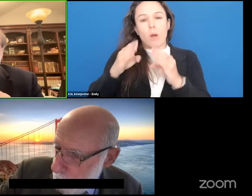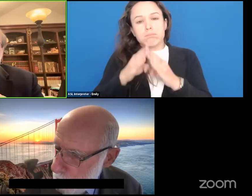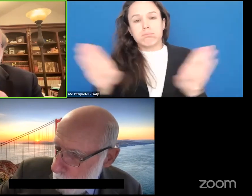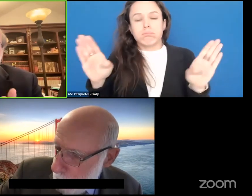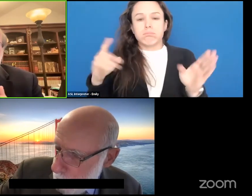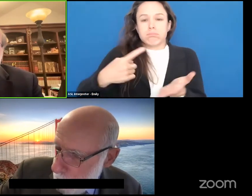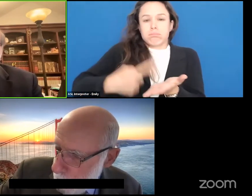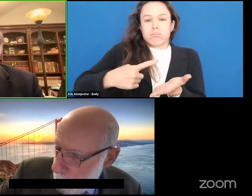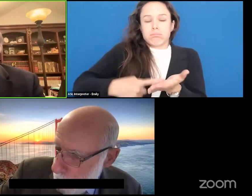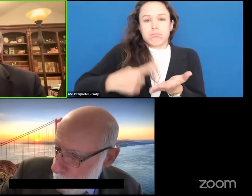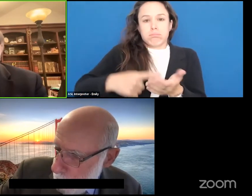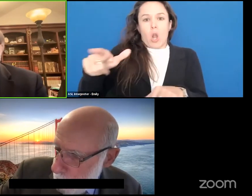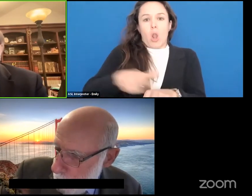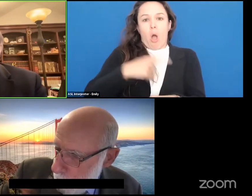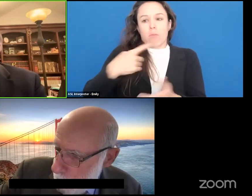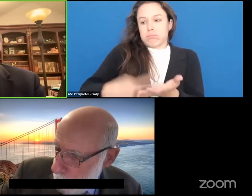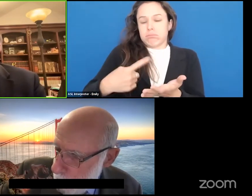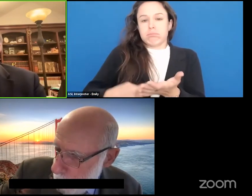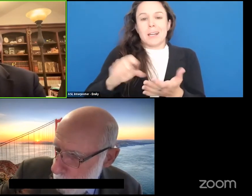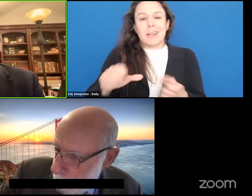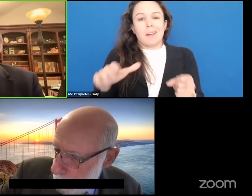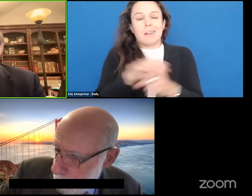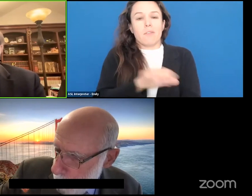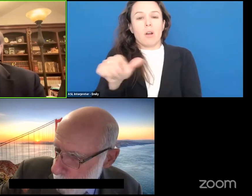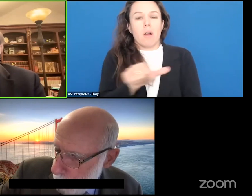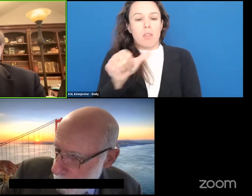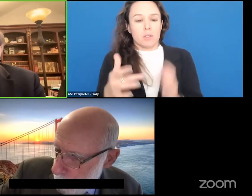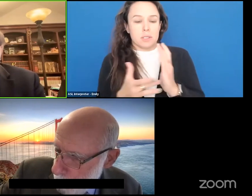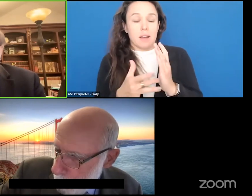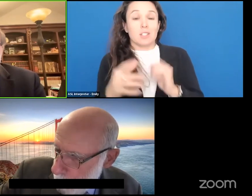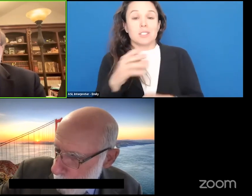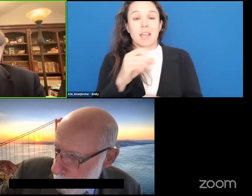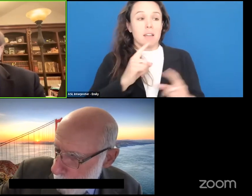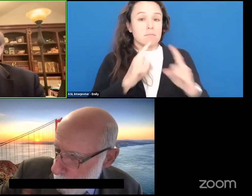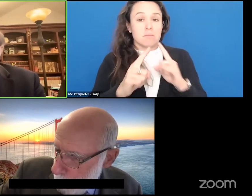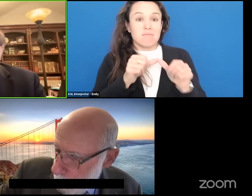cover any of these other technologies. It can also continue discussions from the day.